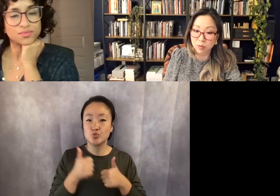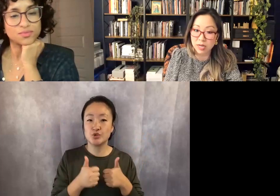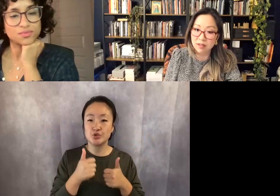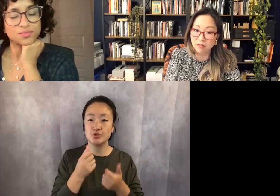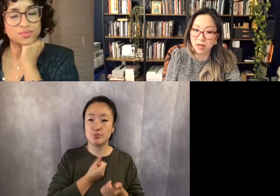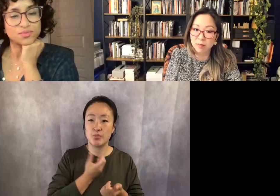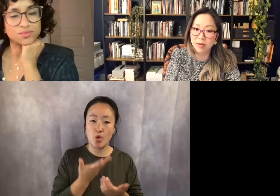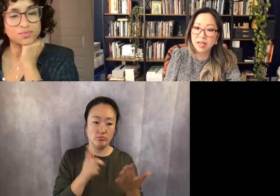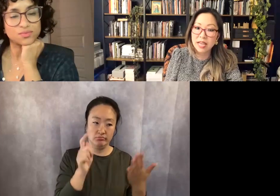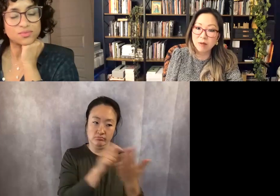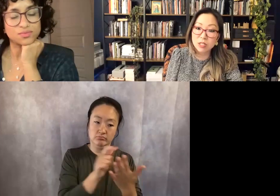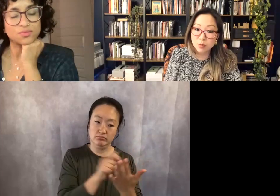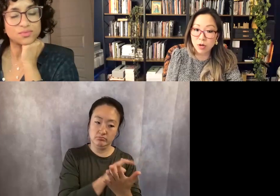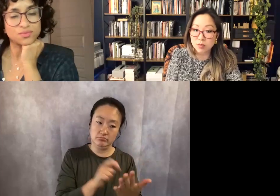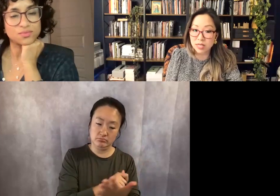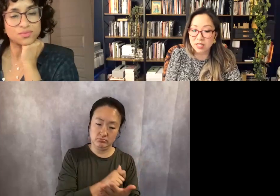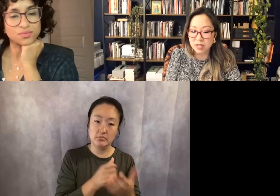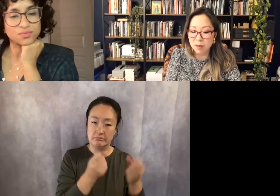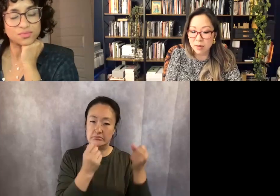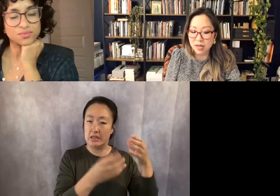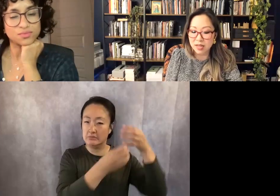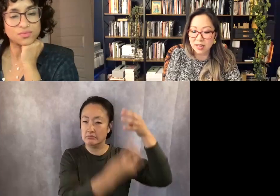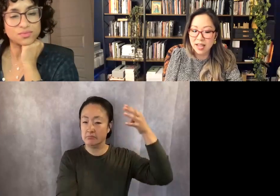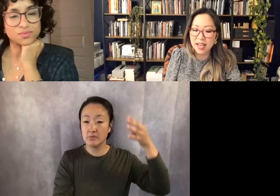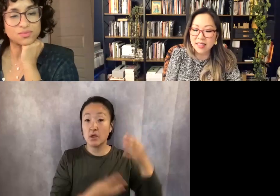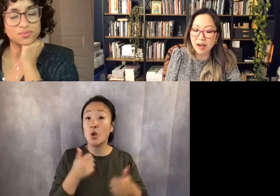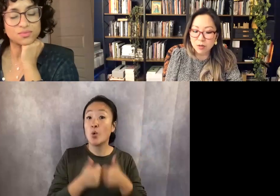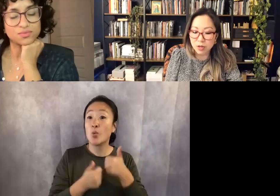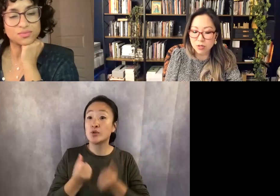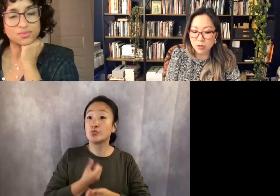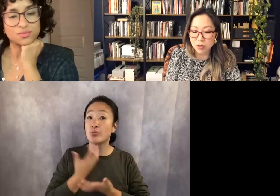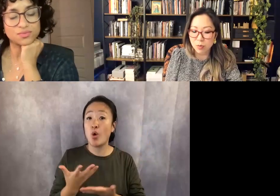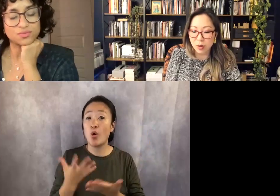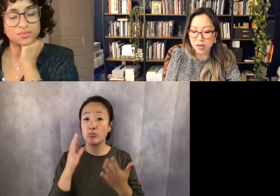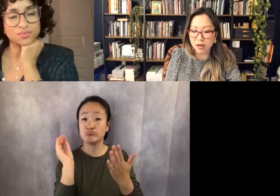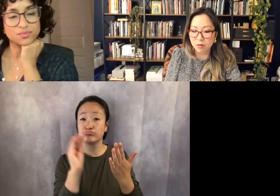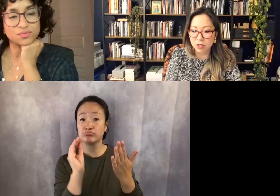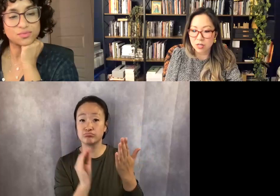many of them, and which poems had to come in, and that was also the point at which I